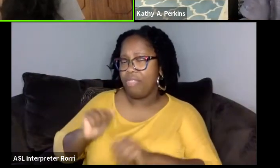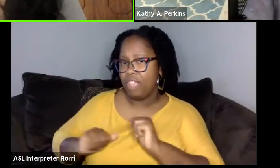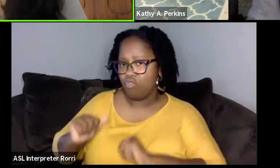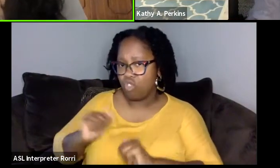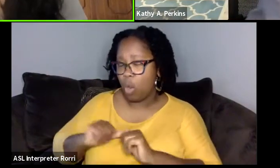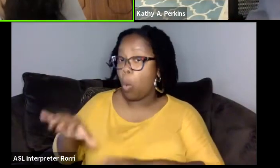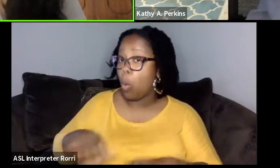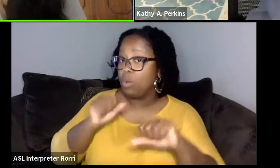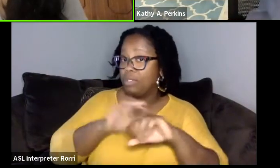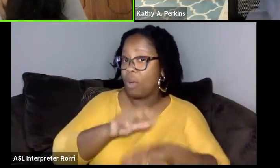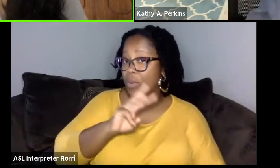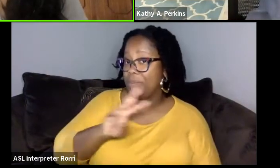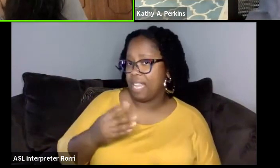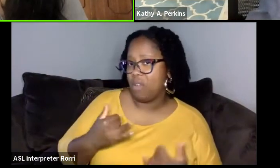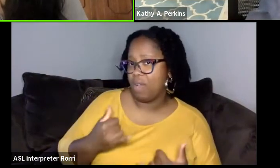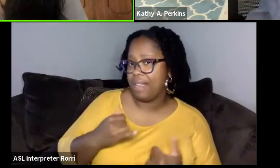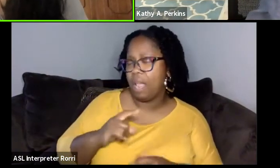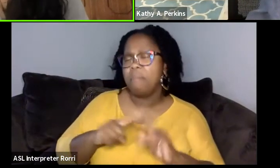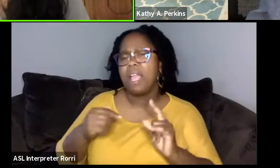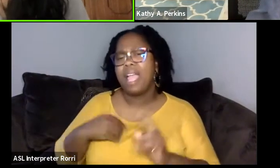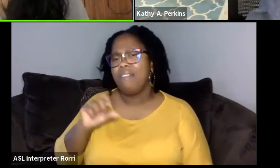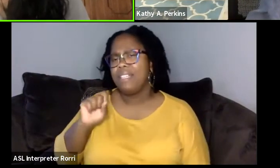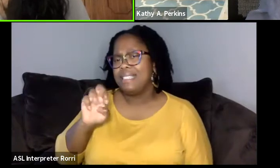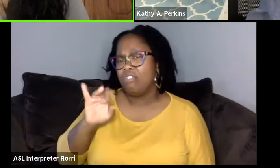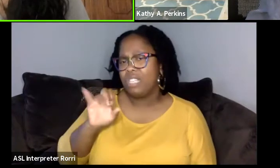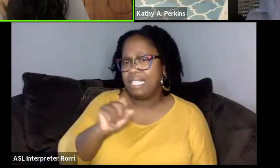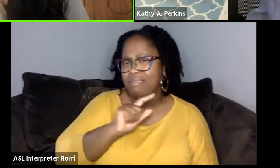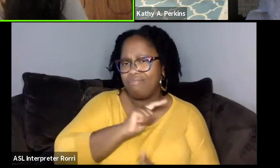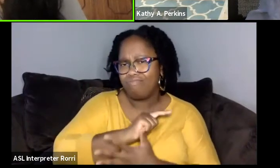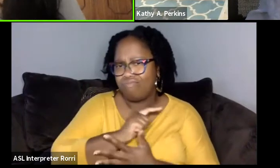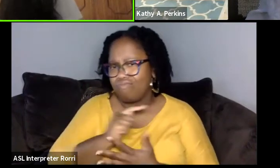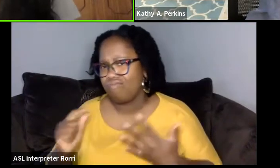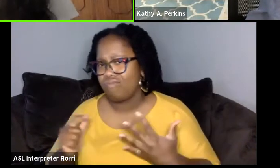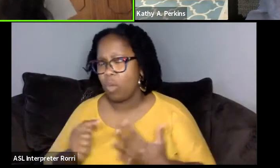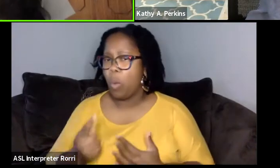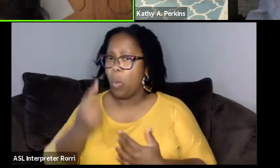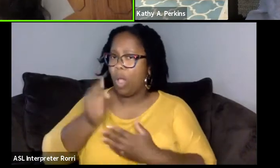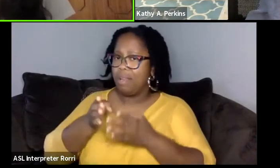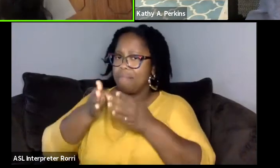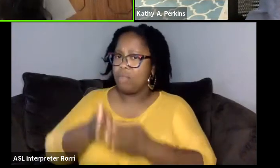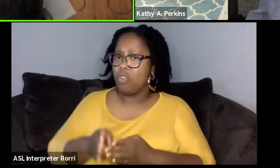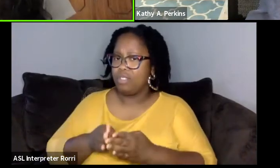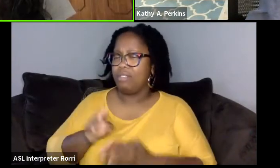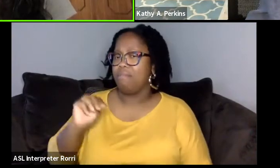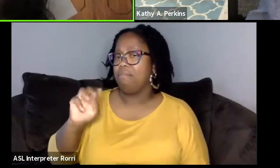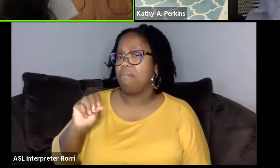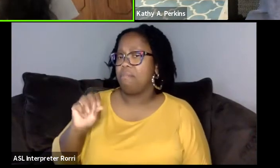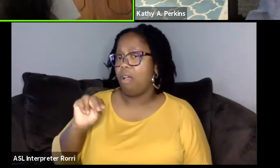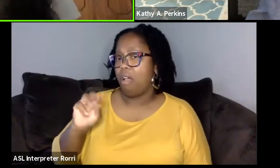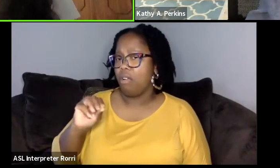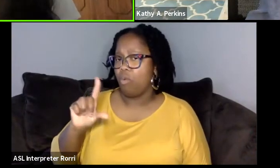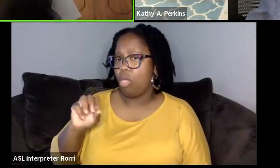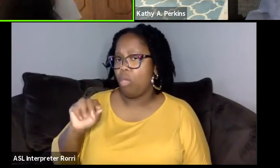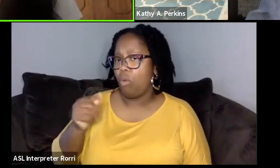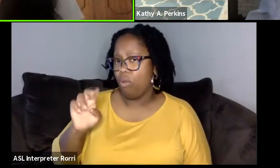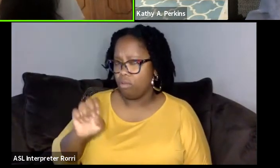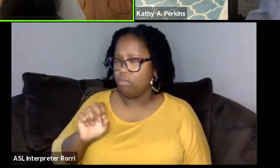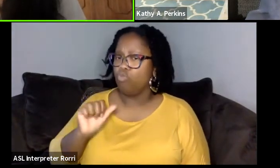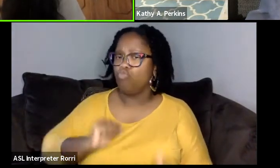but it's a series of one person monologue, one person shows performed for one audience member